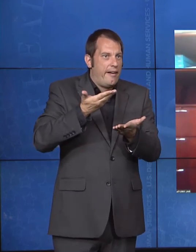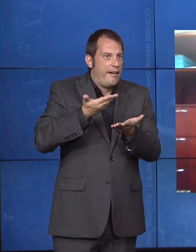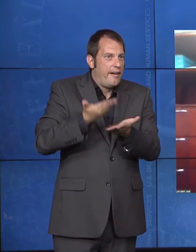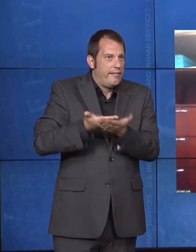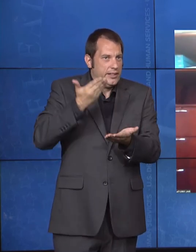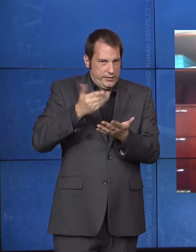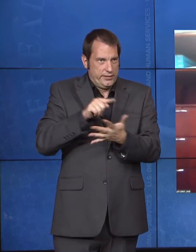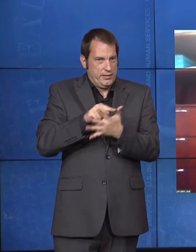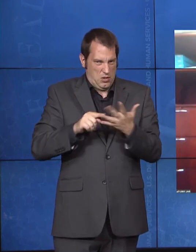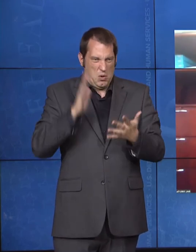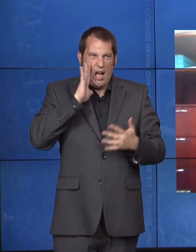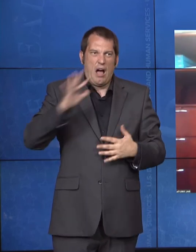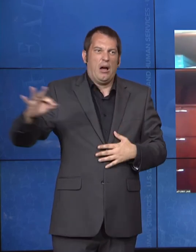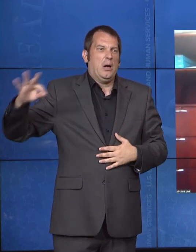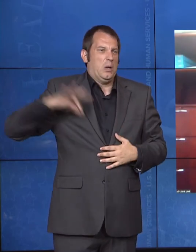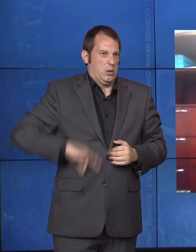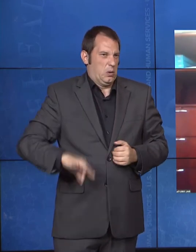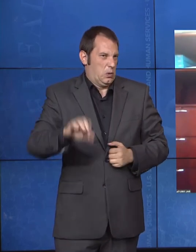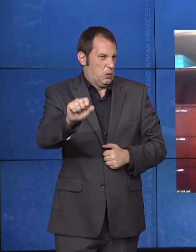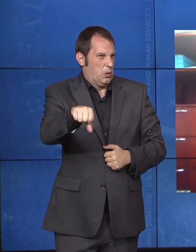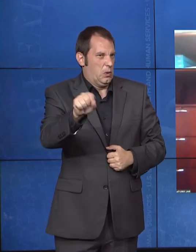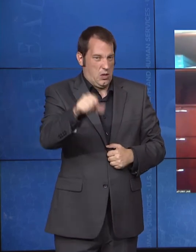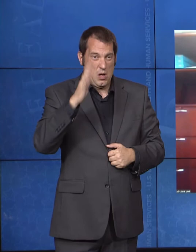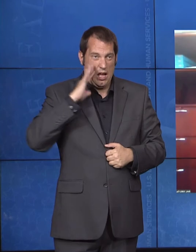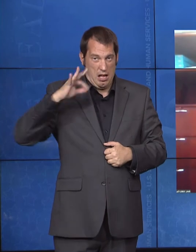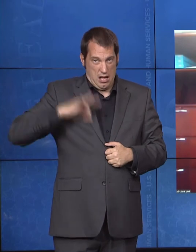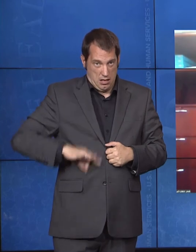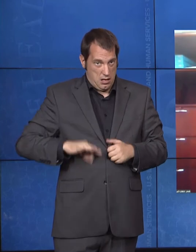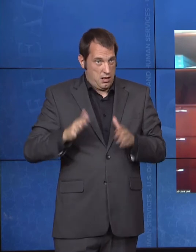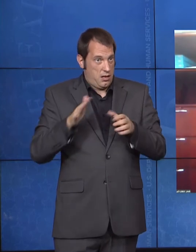hope that we fully unleashed that opportunity in the future.